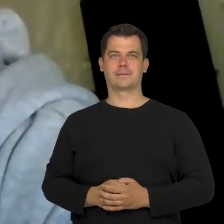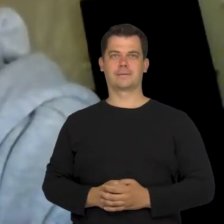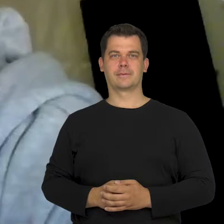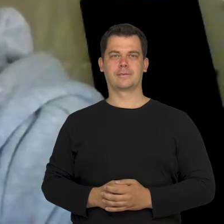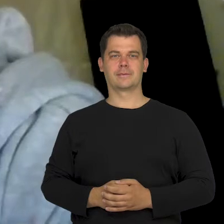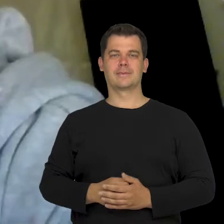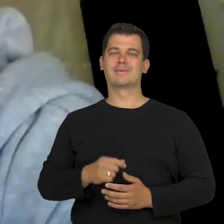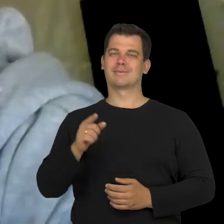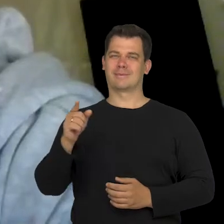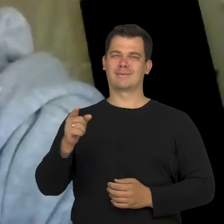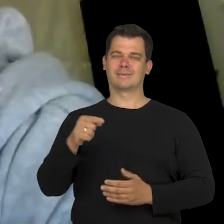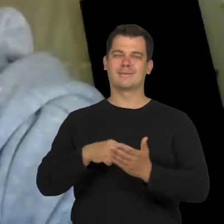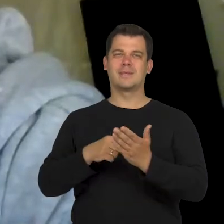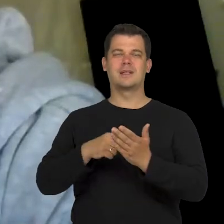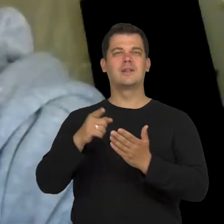But all in all